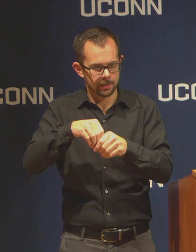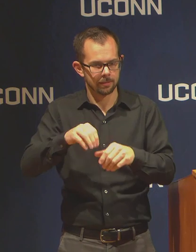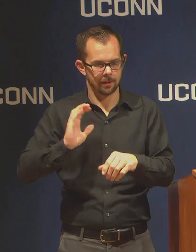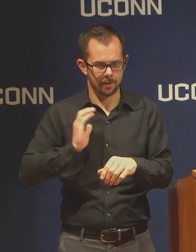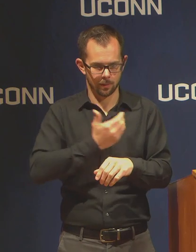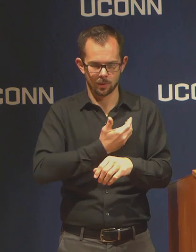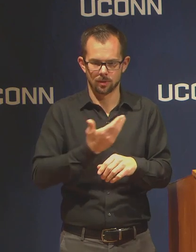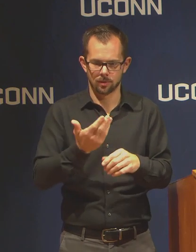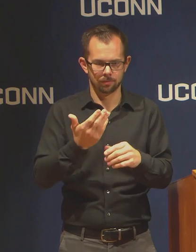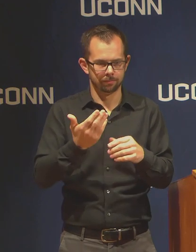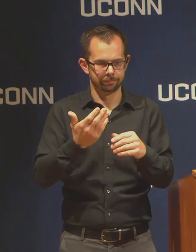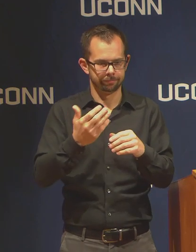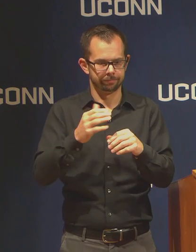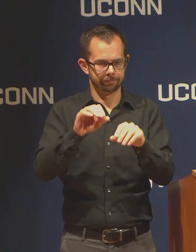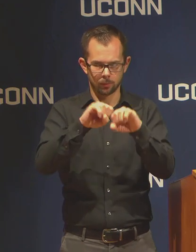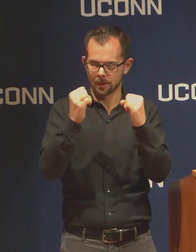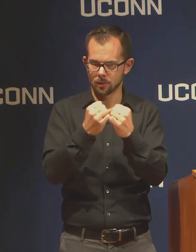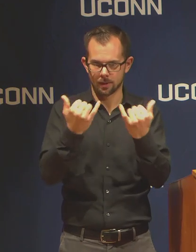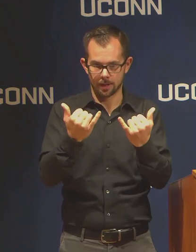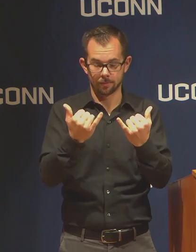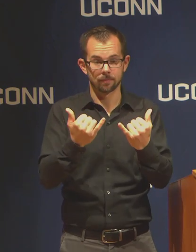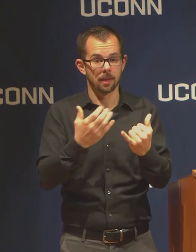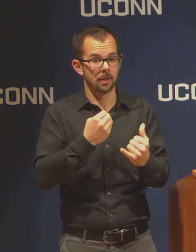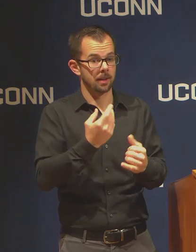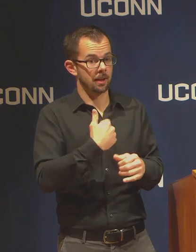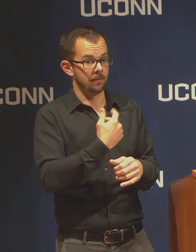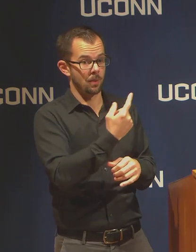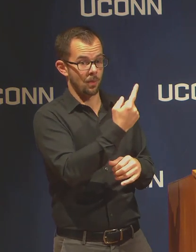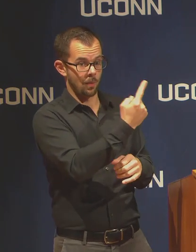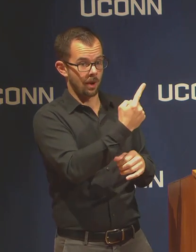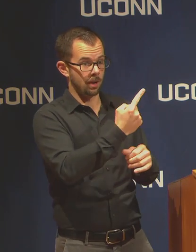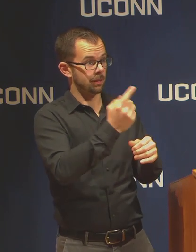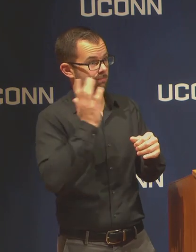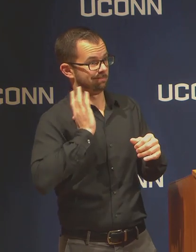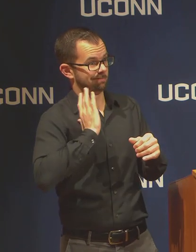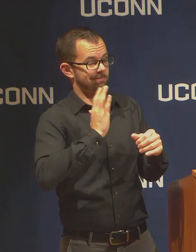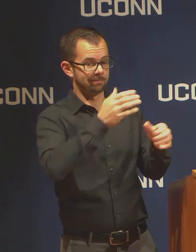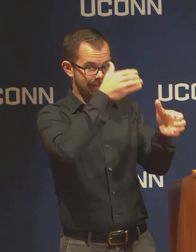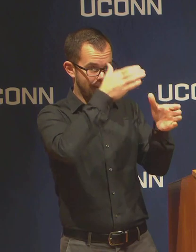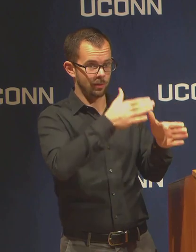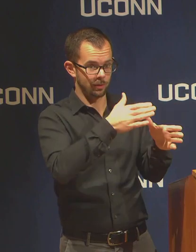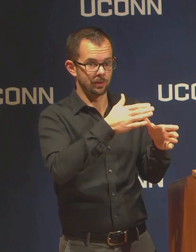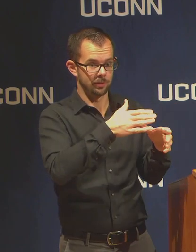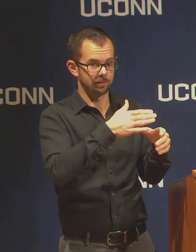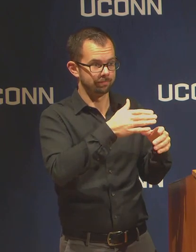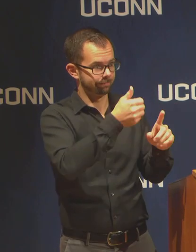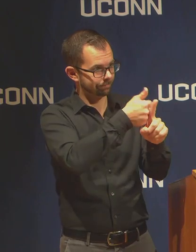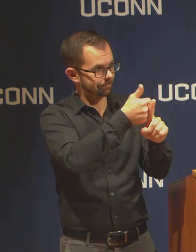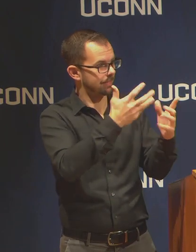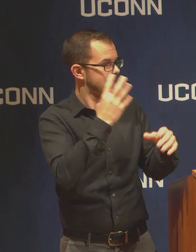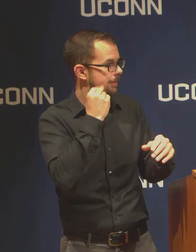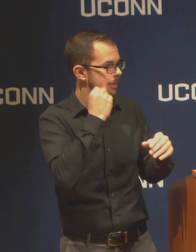the world's scholars on the plague in the 14th century, not that this is the same, but there are lessons to be